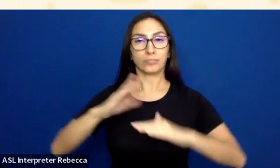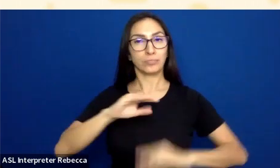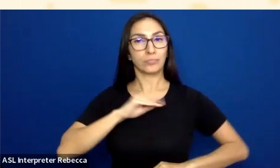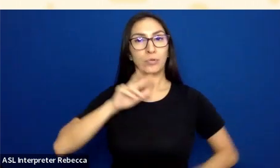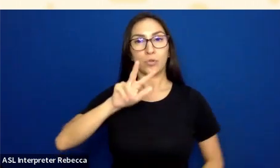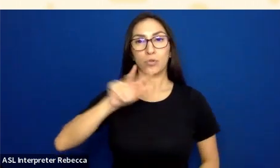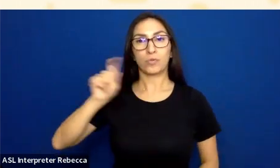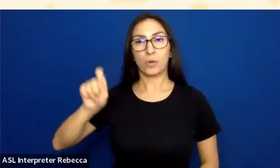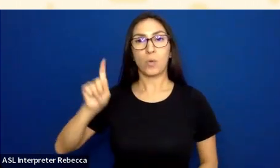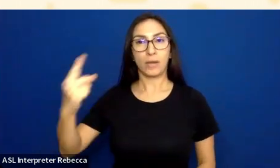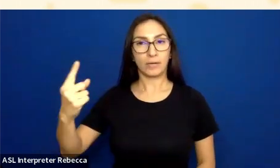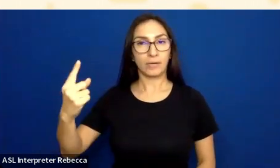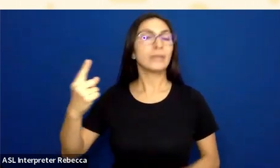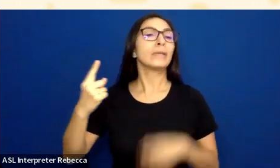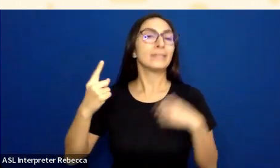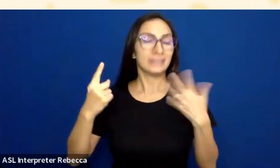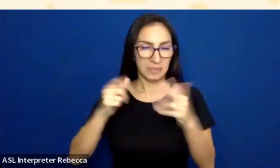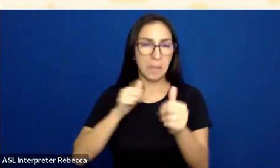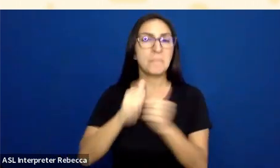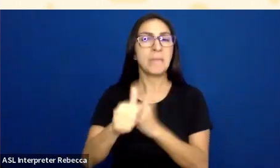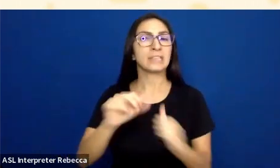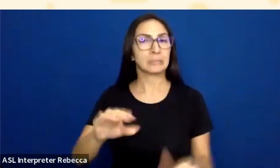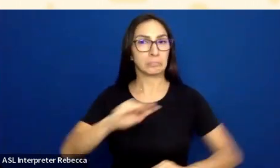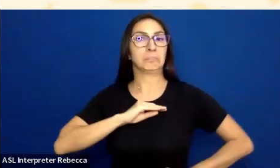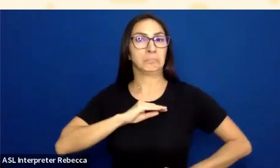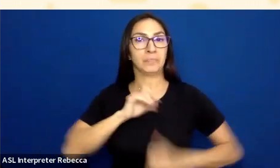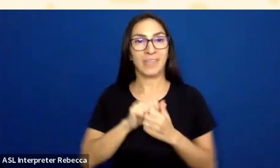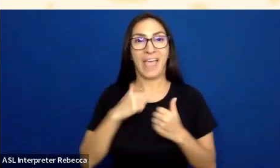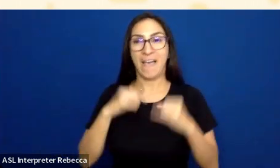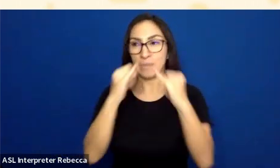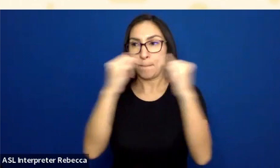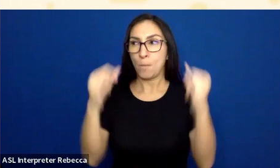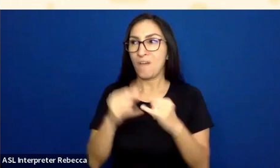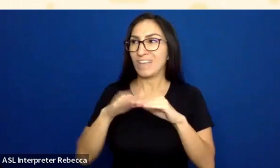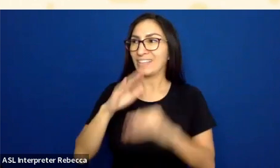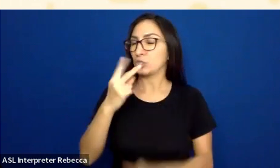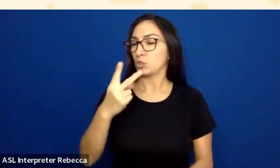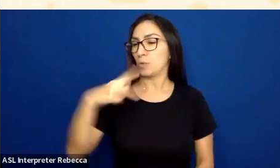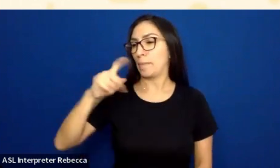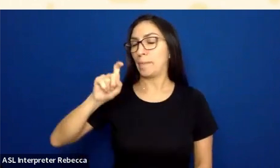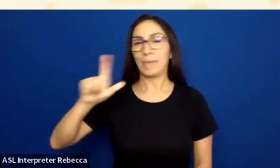Because now I've got this big border, at least two pixels, and that border has at least a 3-to-1 contrast difference.